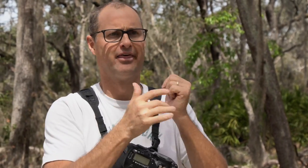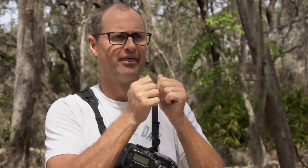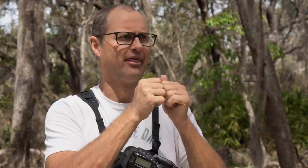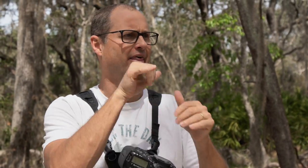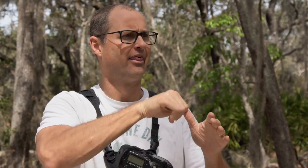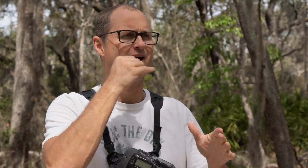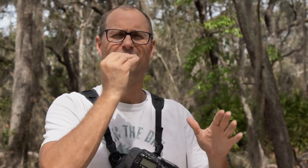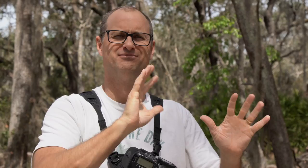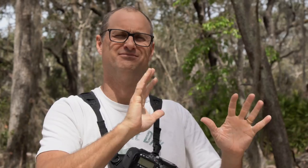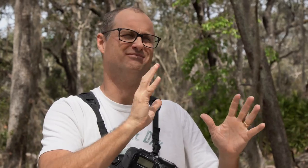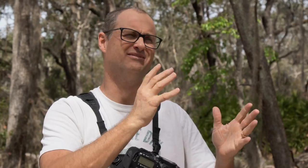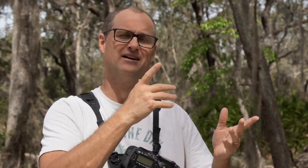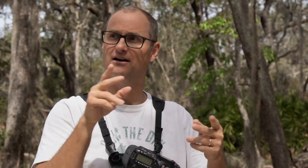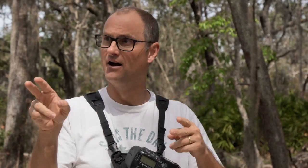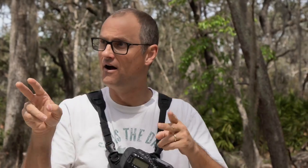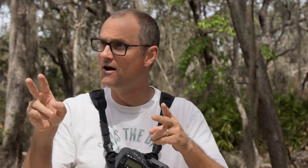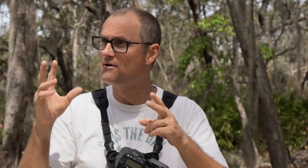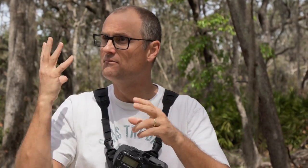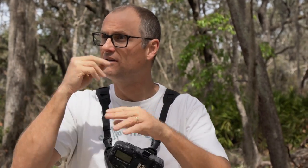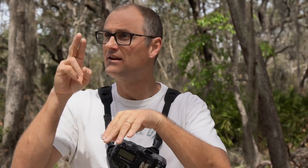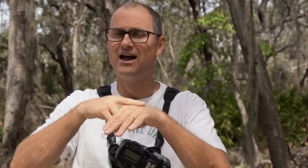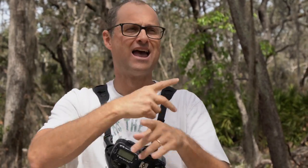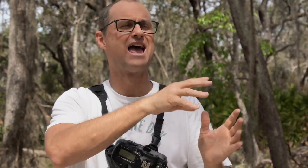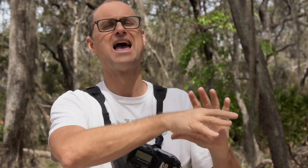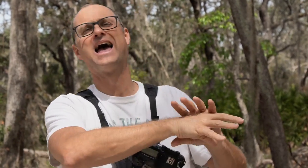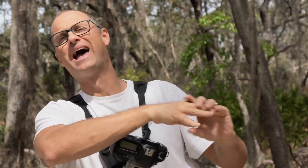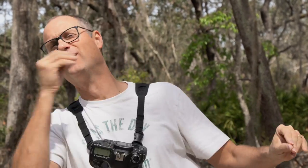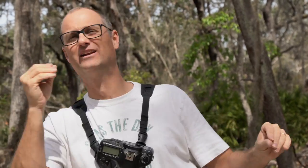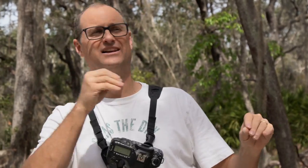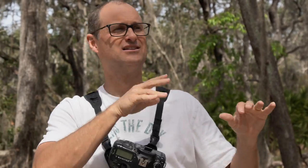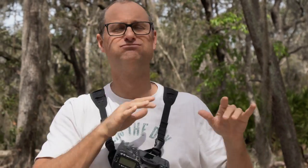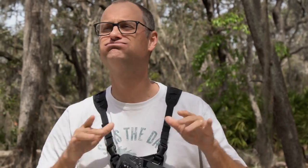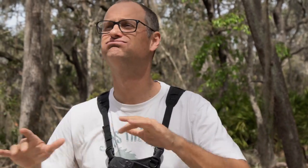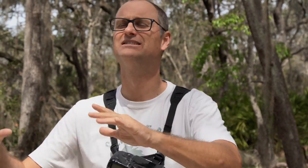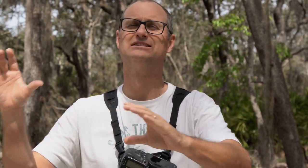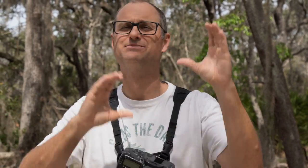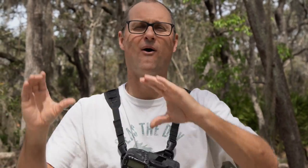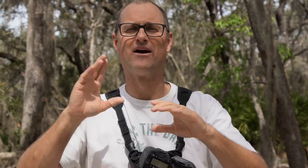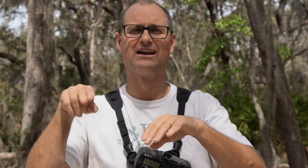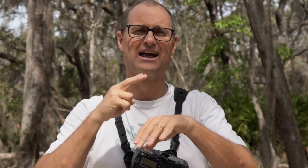The technology makes them stay in the house mostly. I want them to see how beautiful nature is! I hope it can encourage them to get out and explore nature!